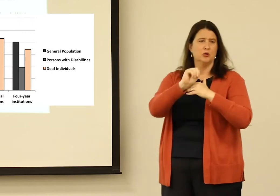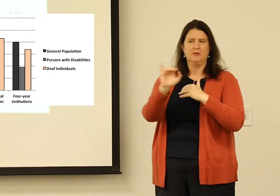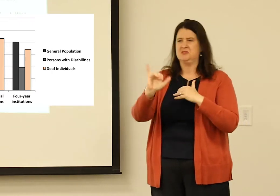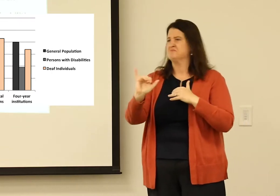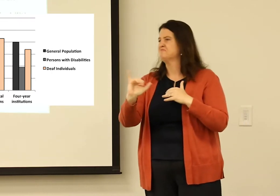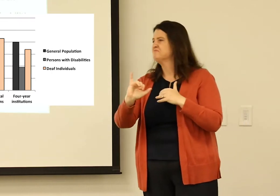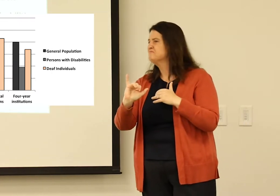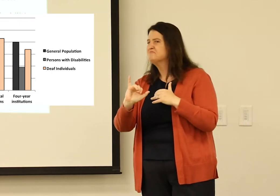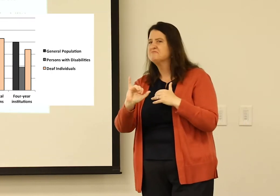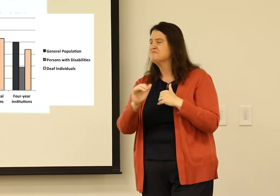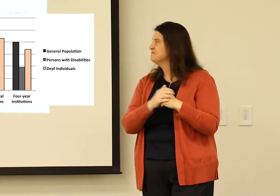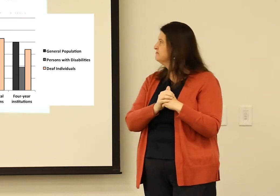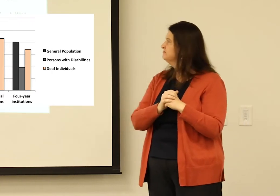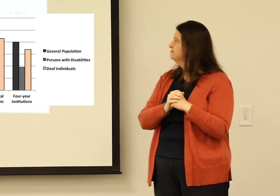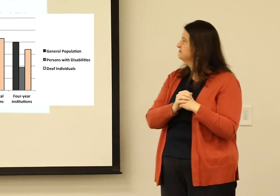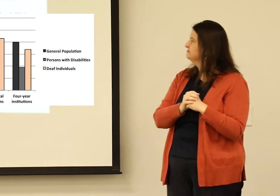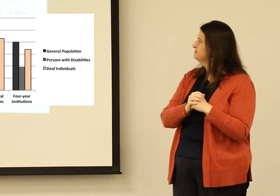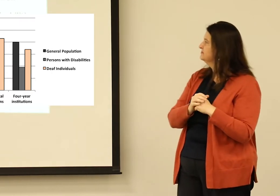When we look at technical programs, we see the same trend.